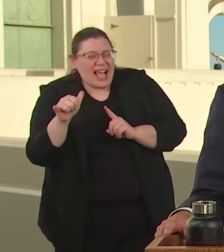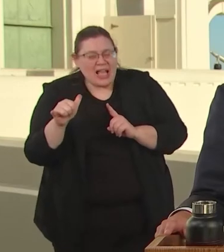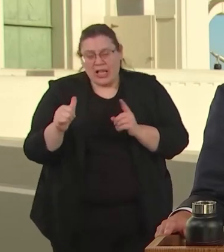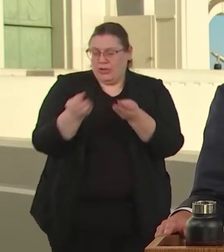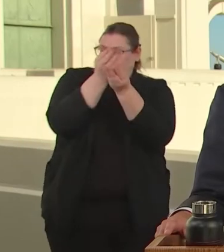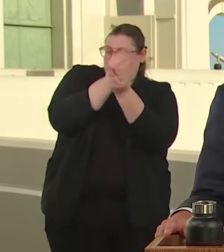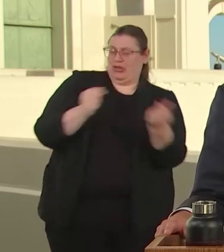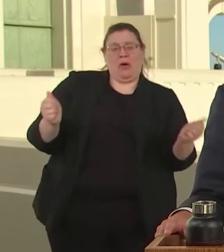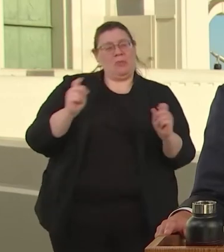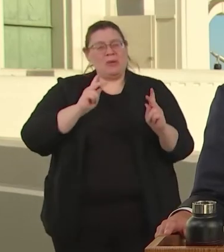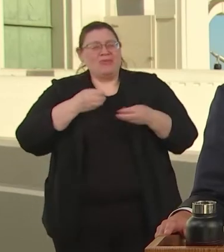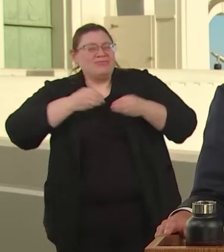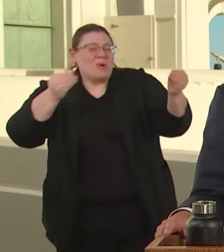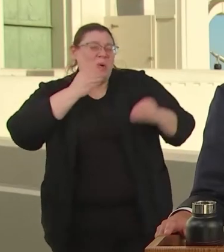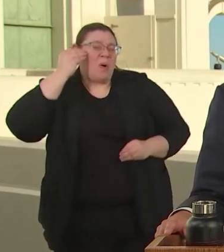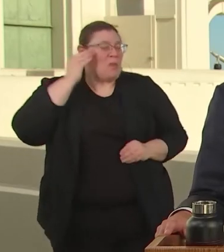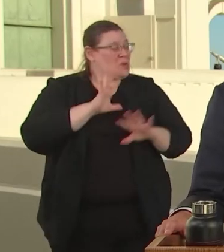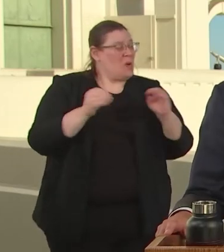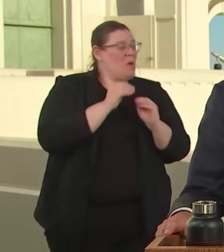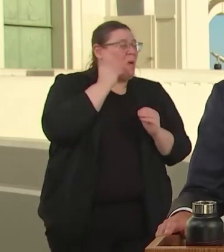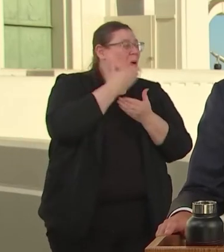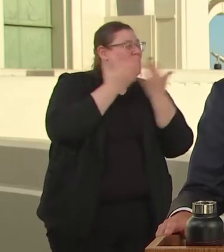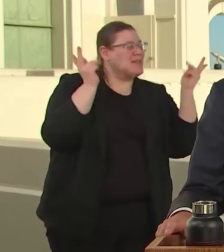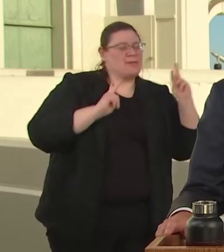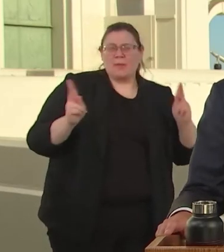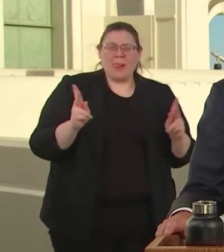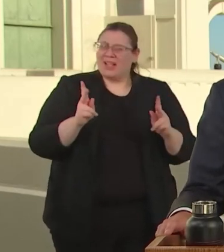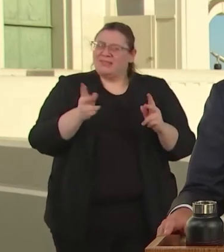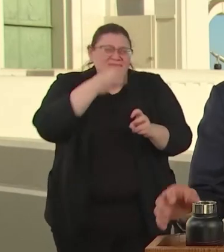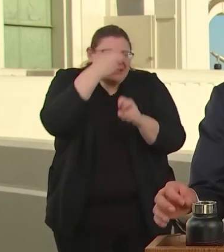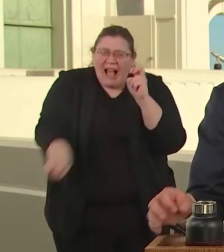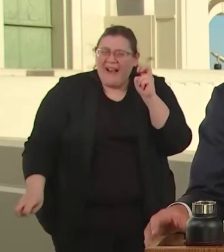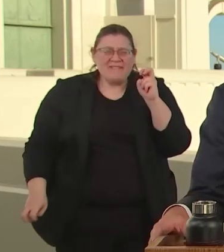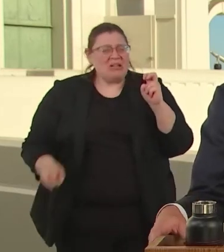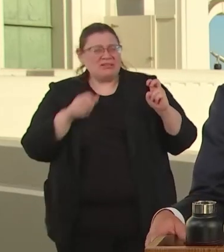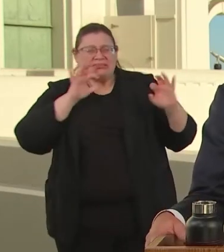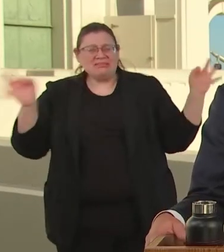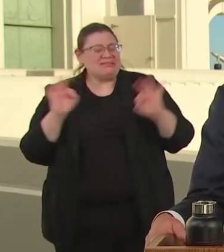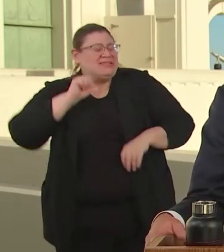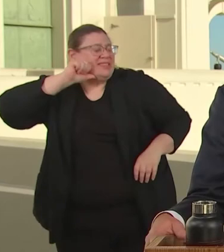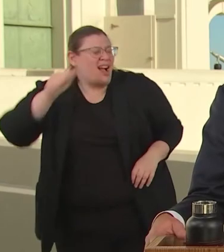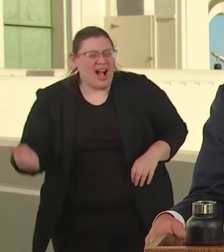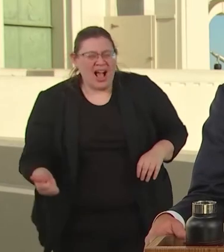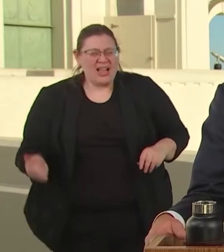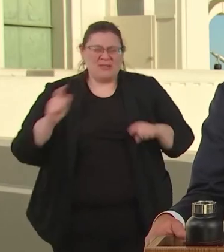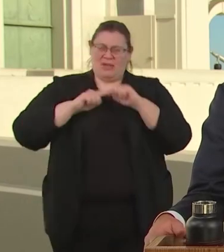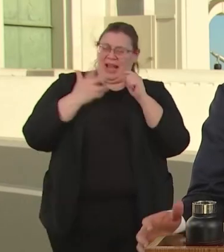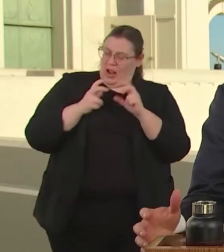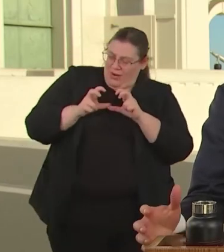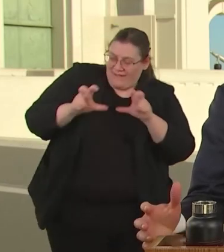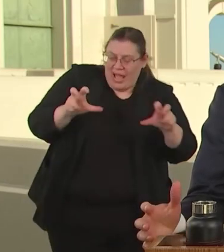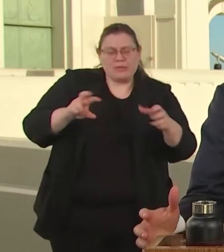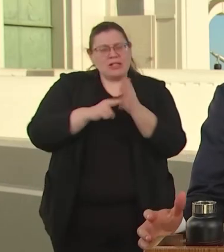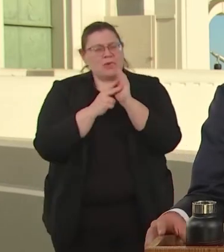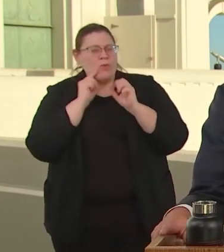IT'S NOT FOR THE FAINT OF HEART BUT OUR INVESTMENTS ARE BUILDING A MOVEMENT TO IMPROVE THE LIVES OF OUR UNHOUSED